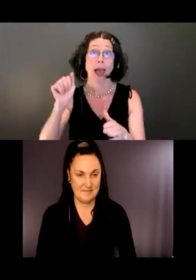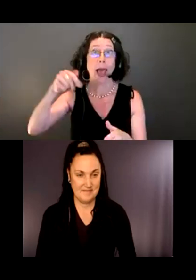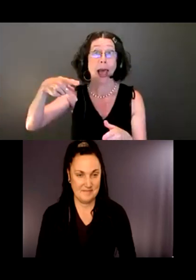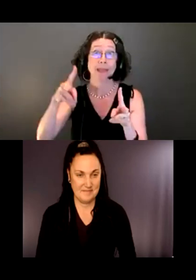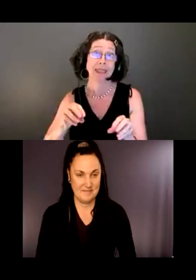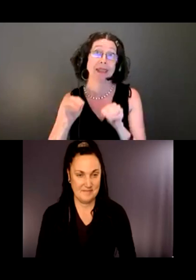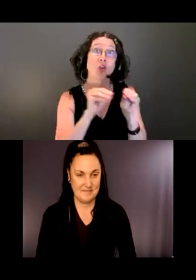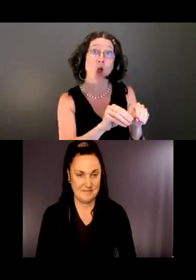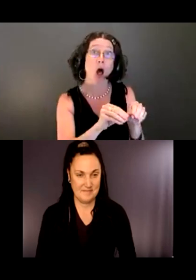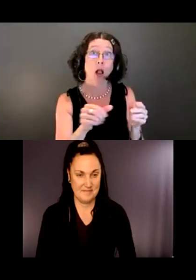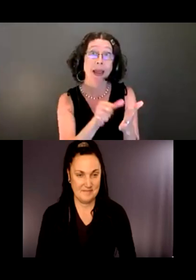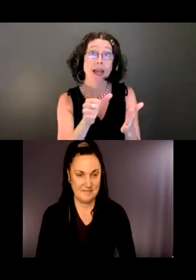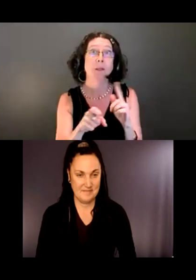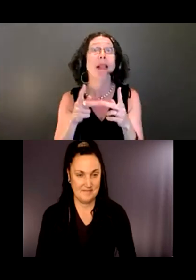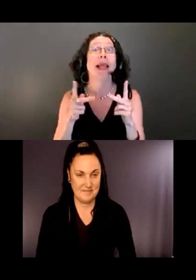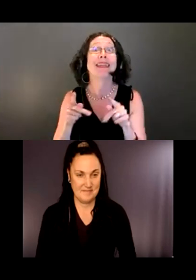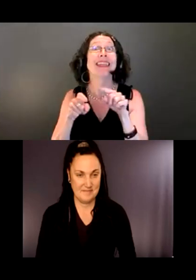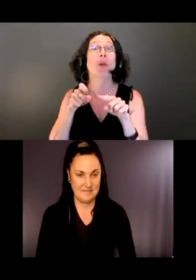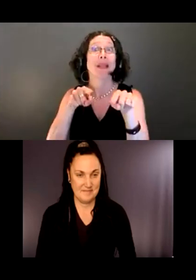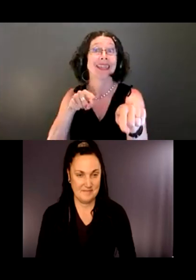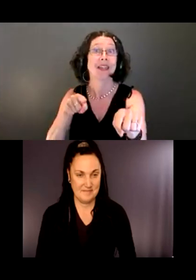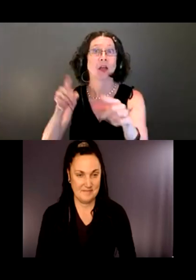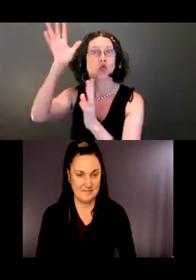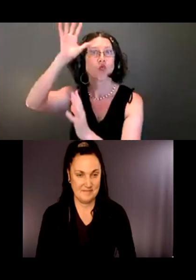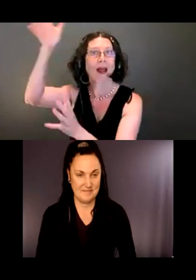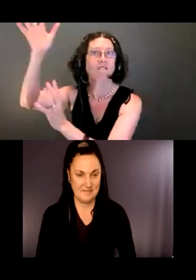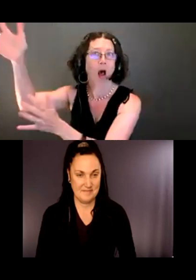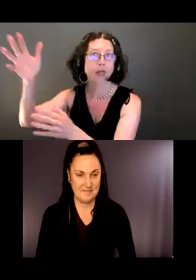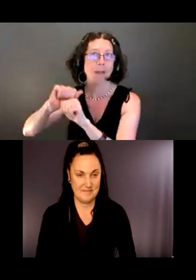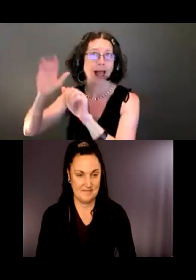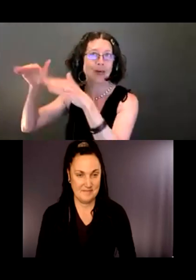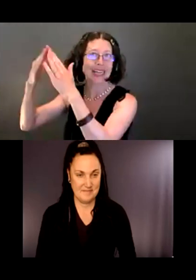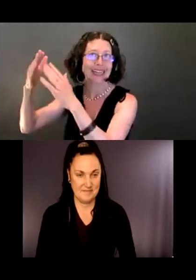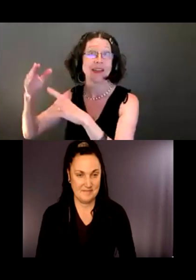So the idea is you make the app. It has a map on it.